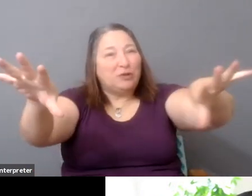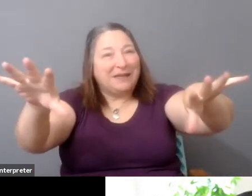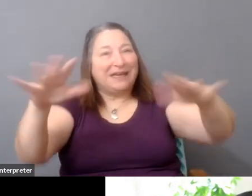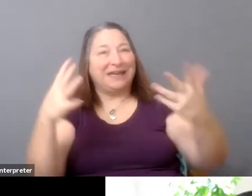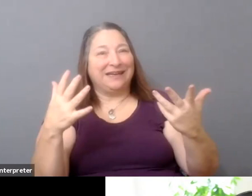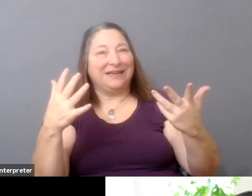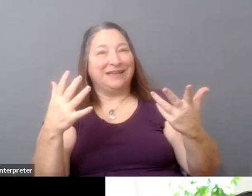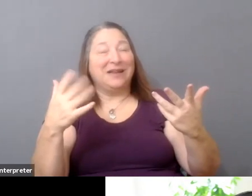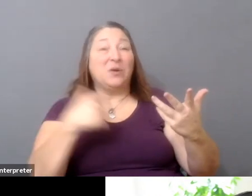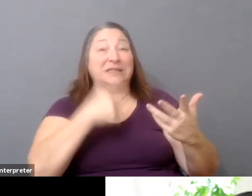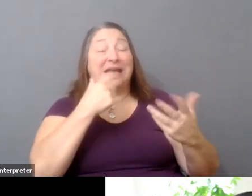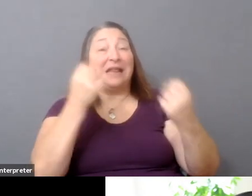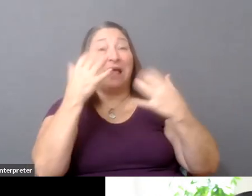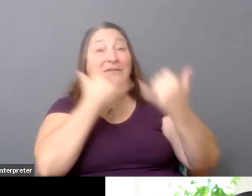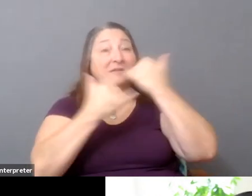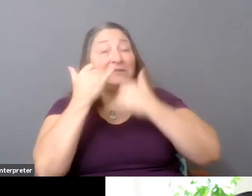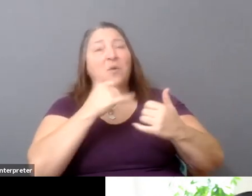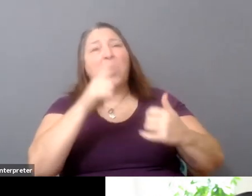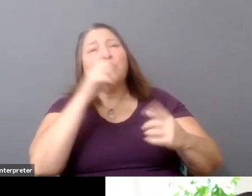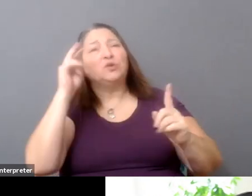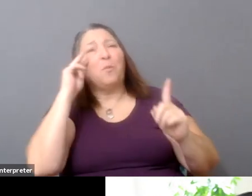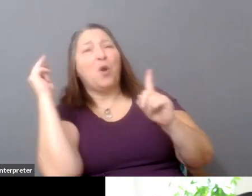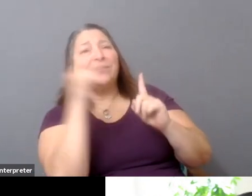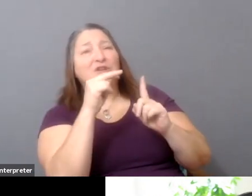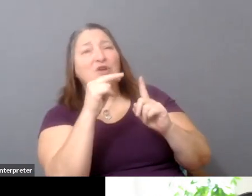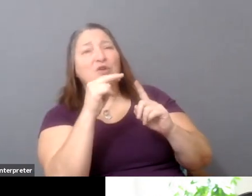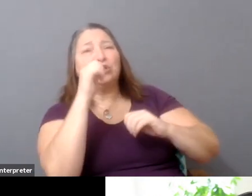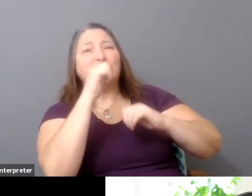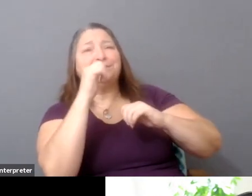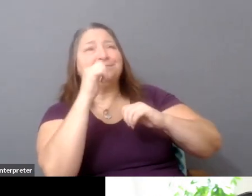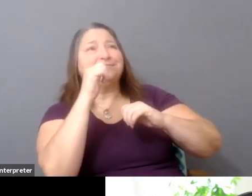like, whose point of view structures these networks--